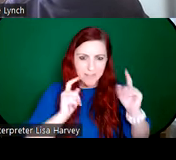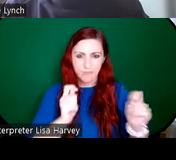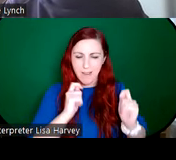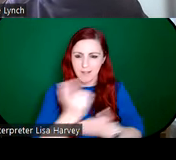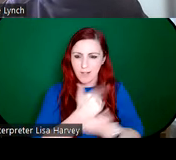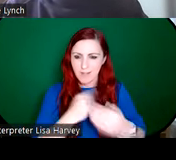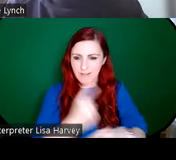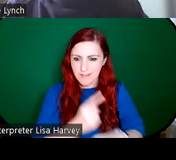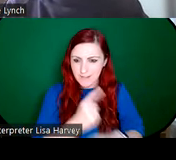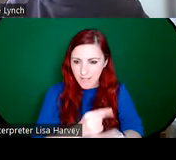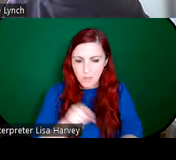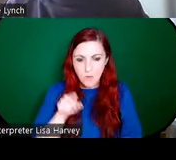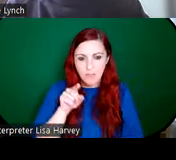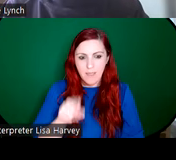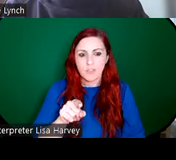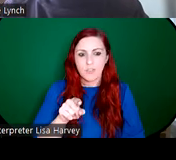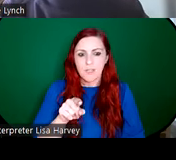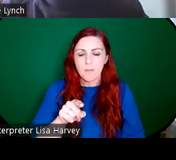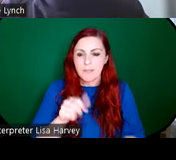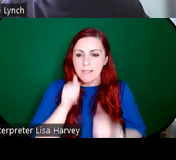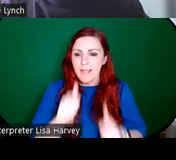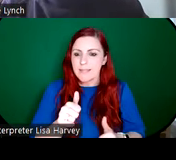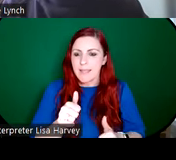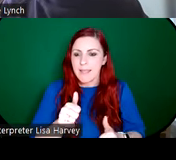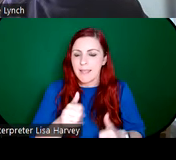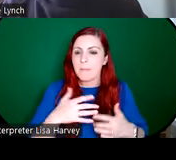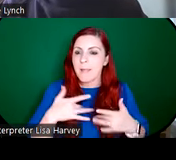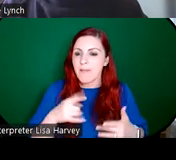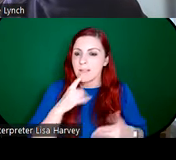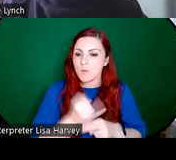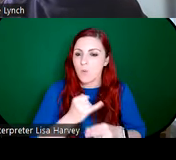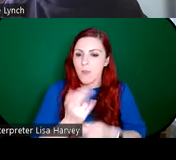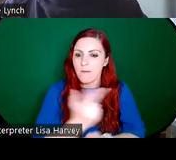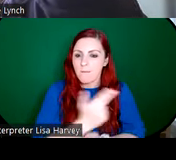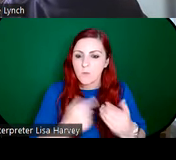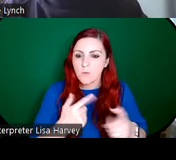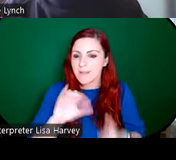the Belfast School of Art when Sarah Purser purchased her striking illustration